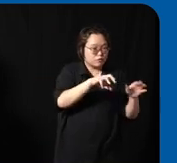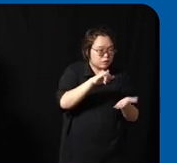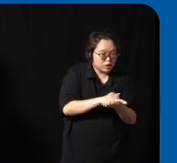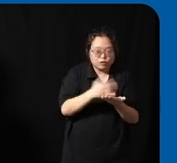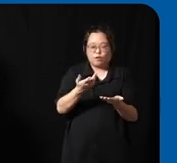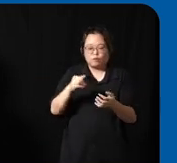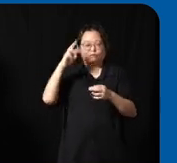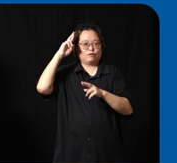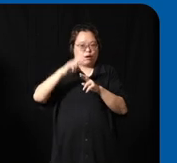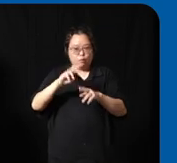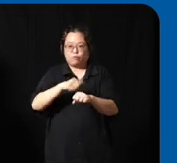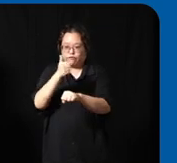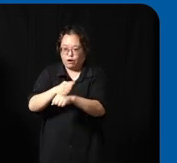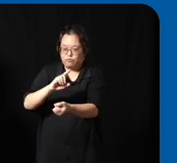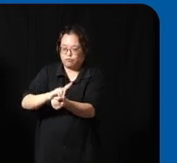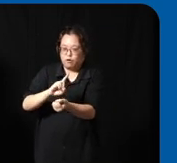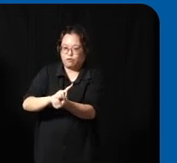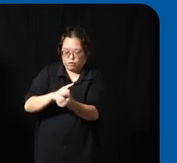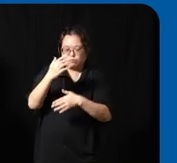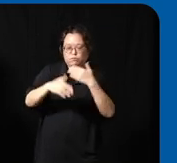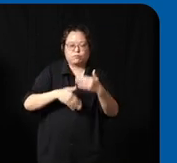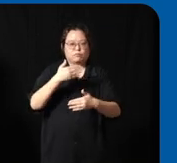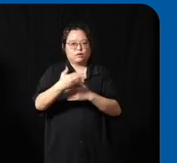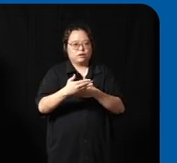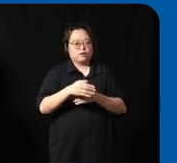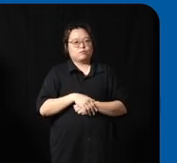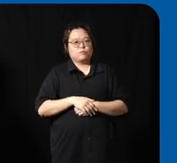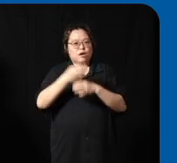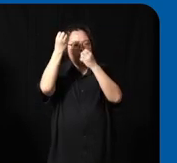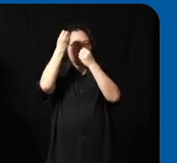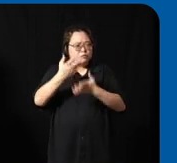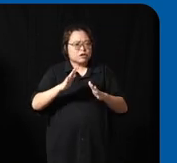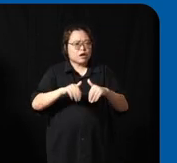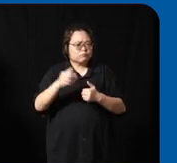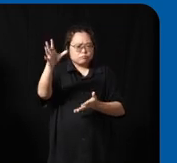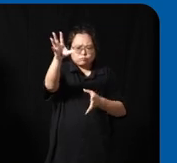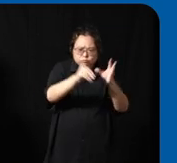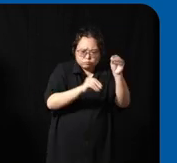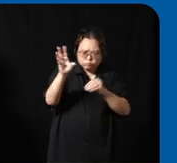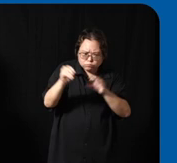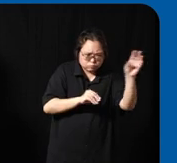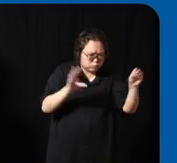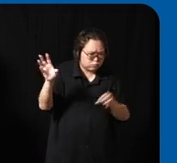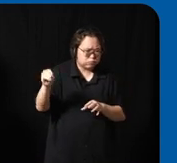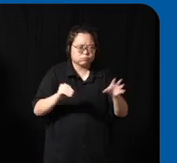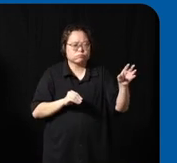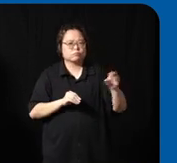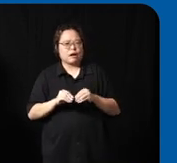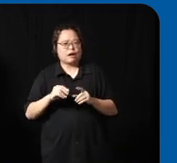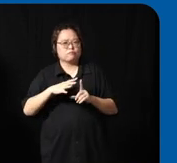see your doctor so how can we collect data from uh all the different uh context of the different